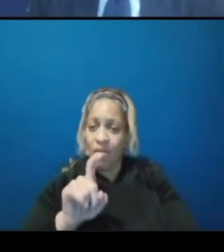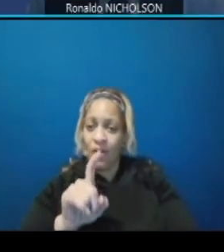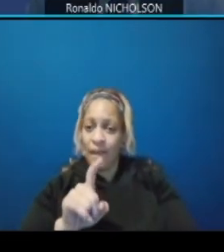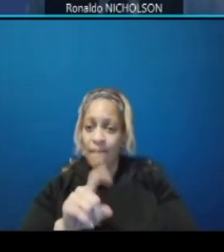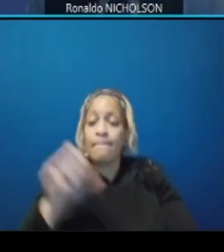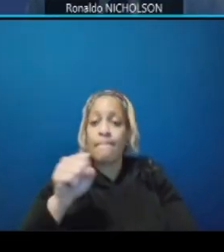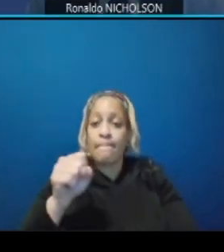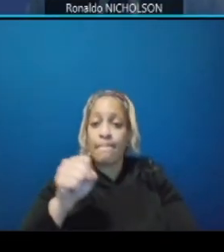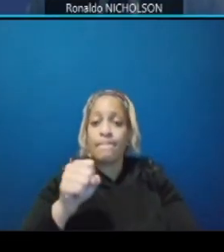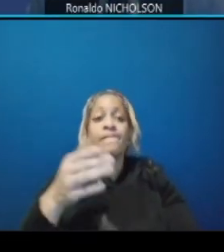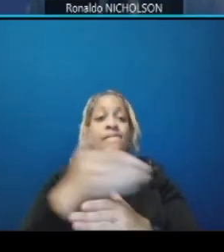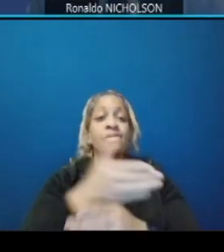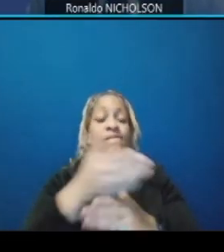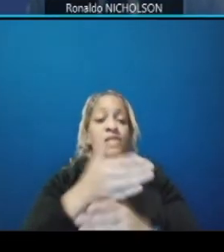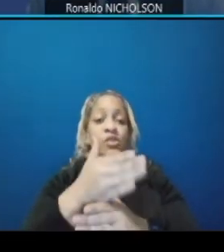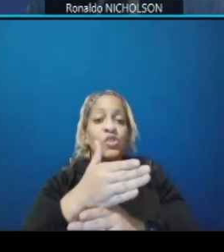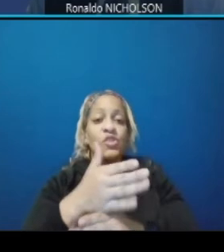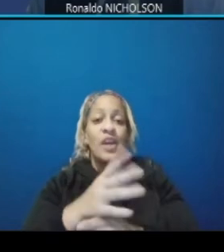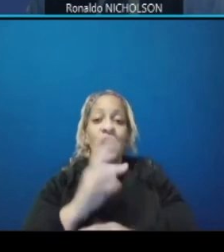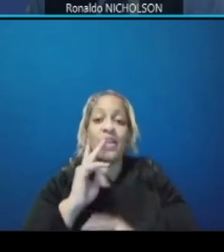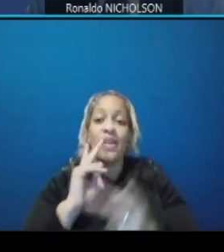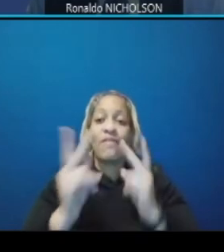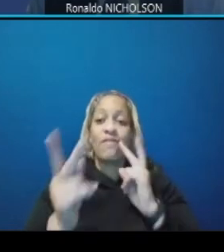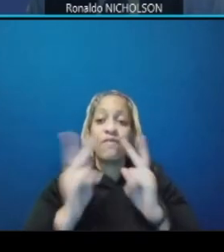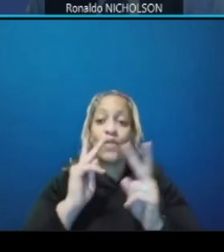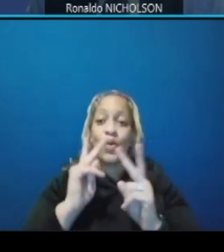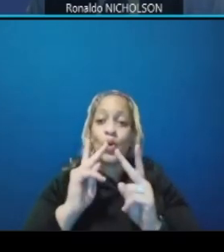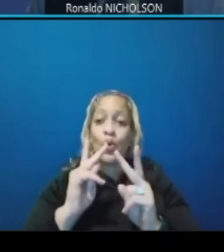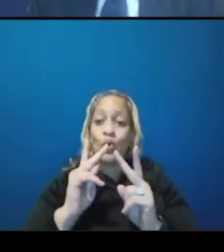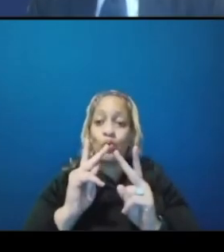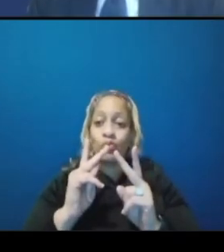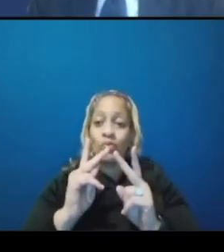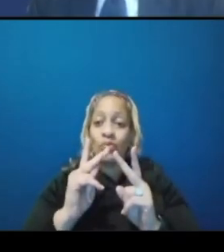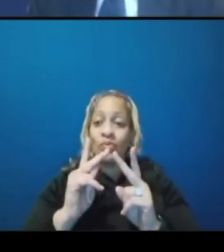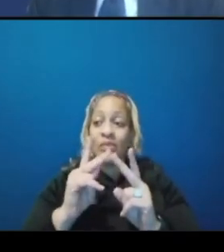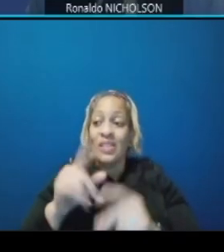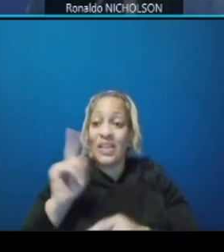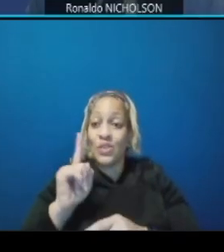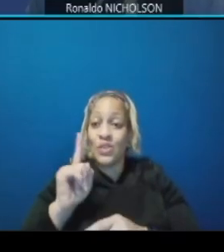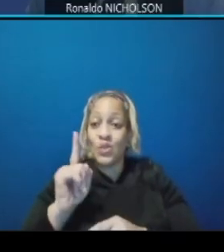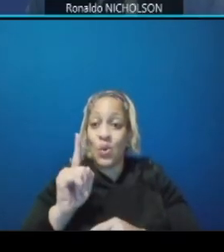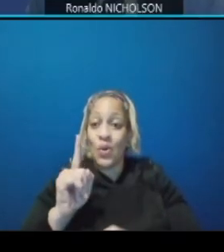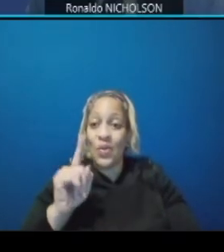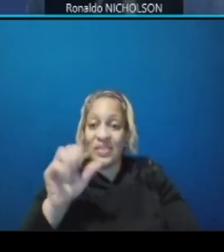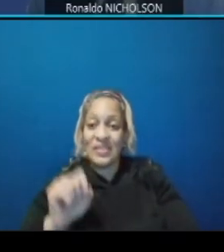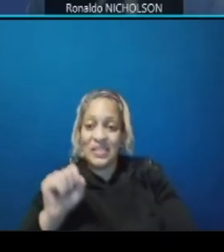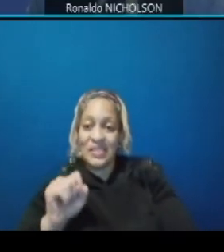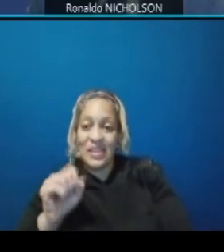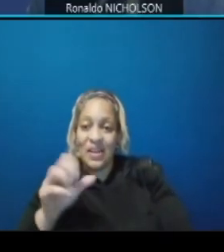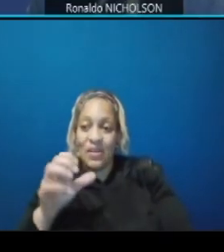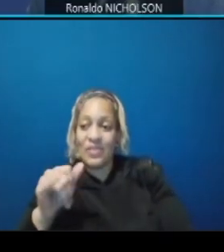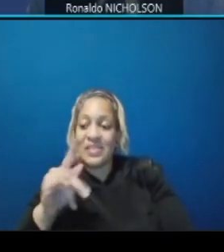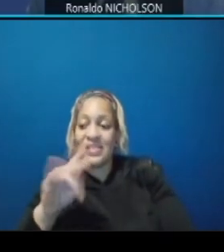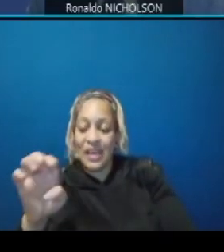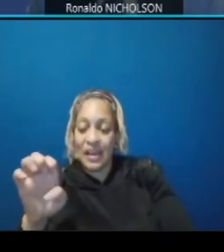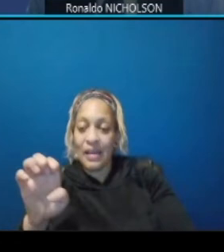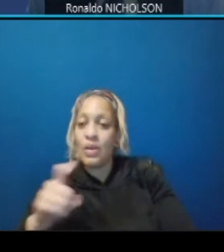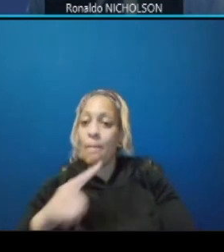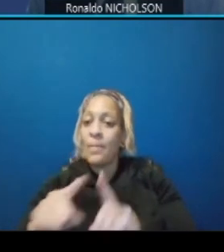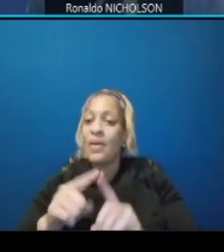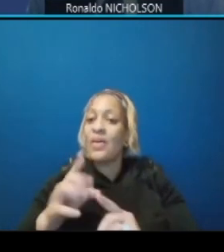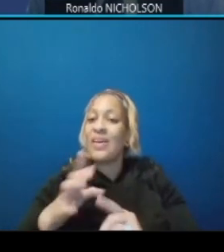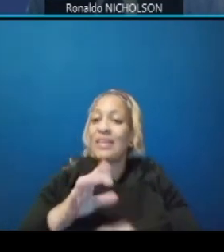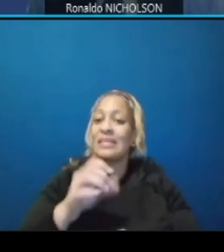side um so there would have to be a shared accommodation on the north side for the bike